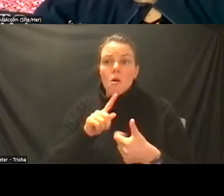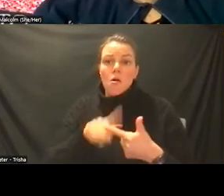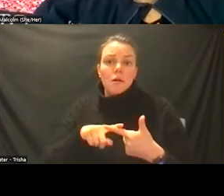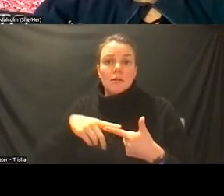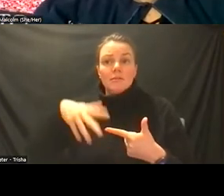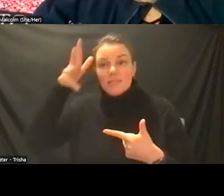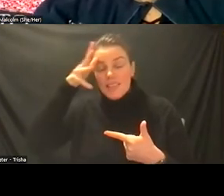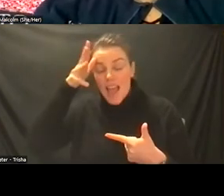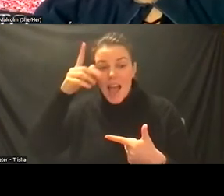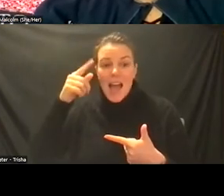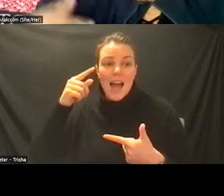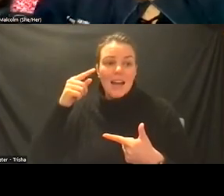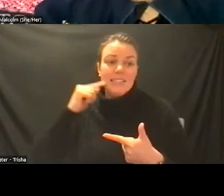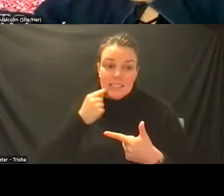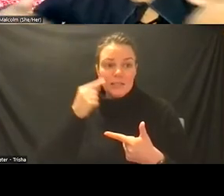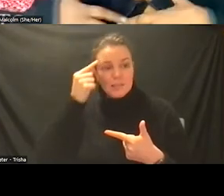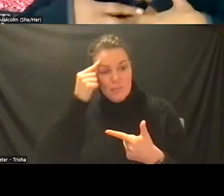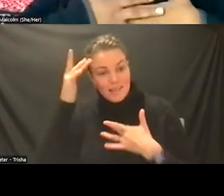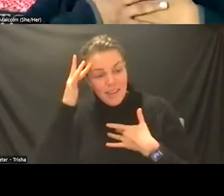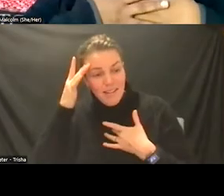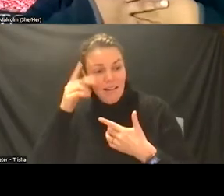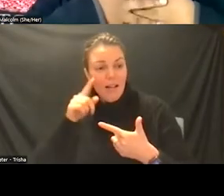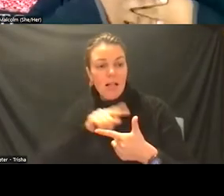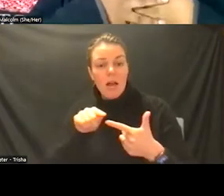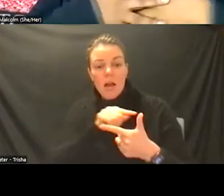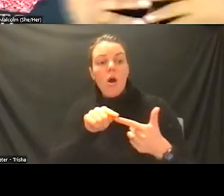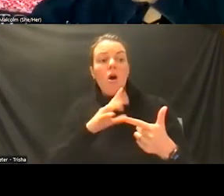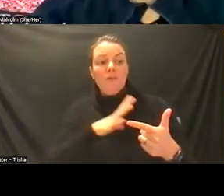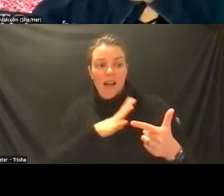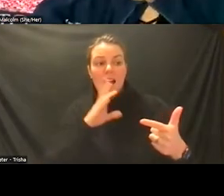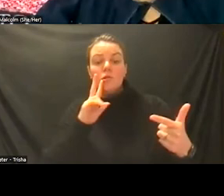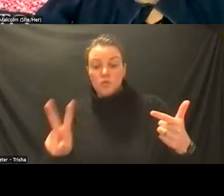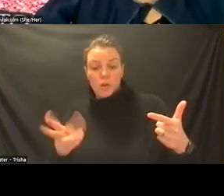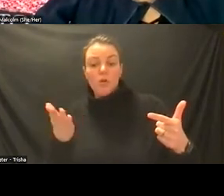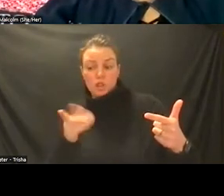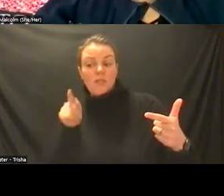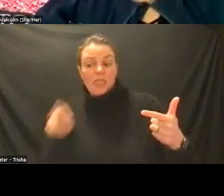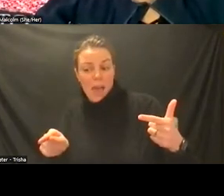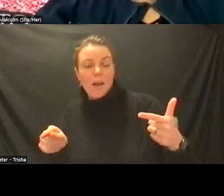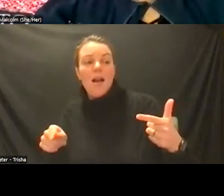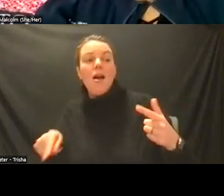mental mentally ill or things like that we have um services that we can at least talk about